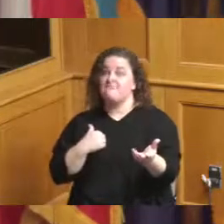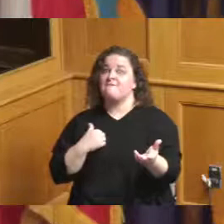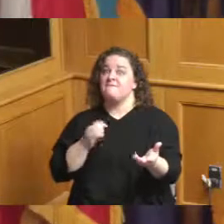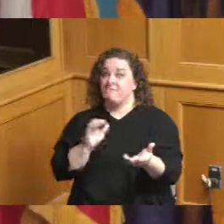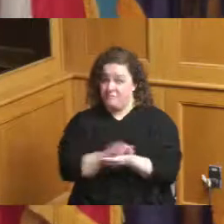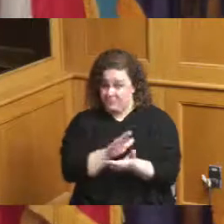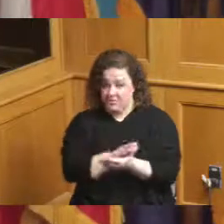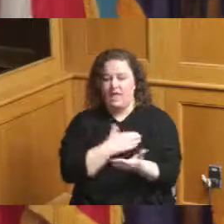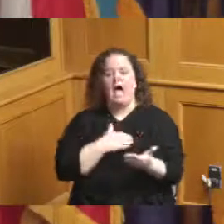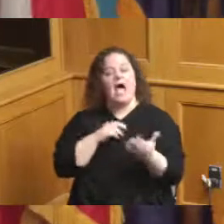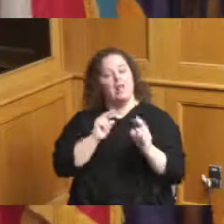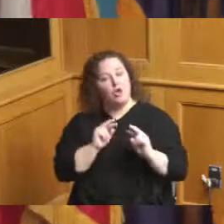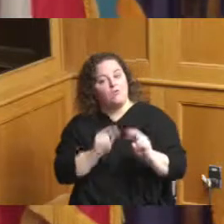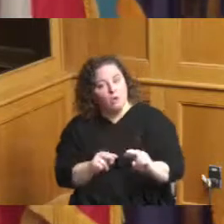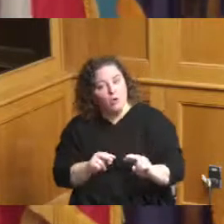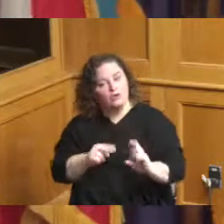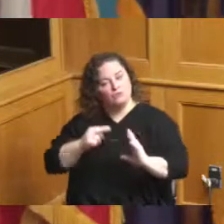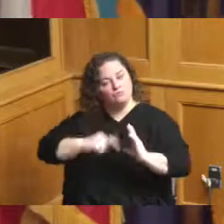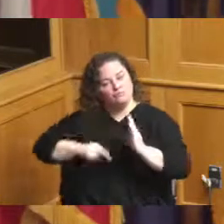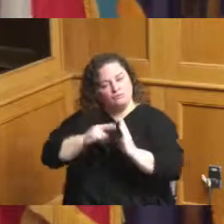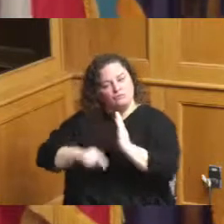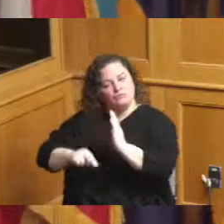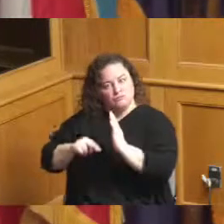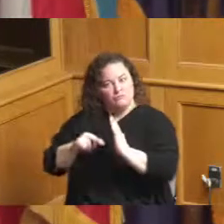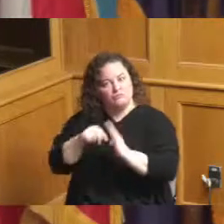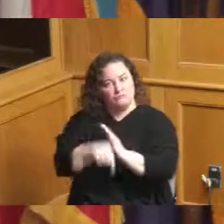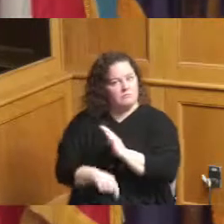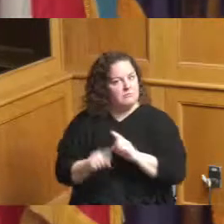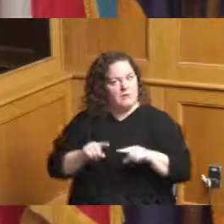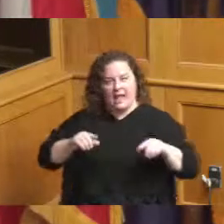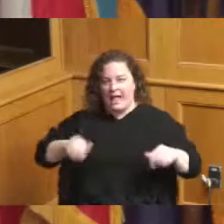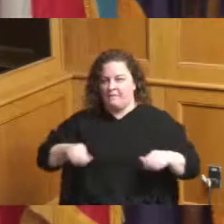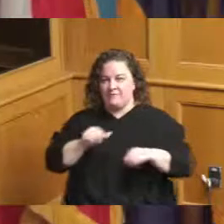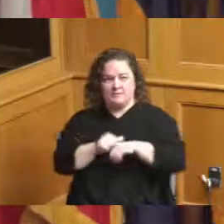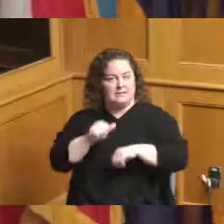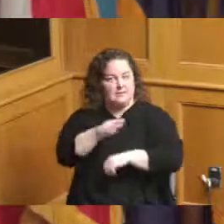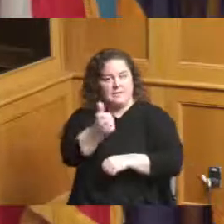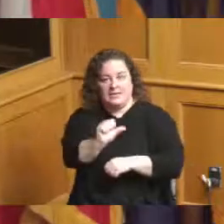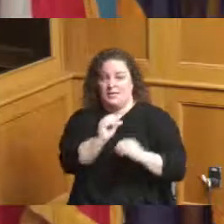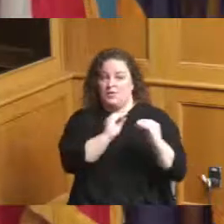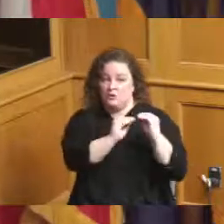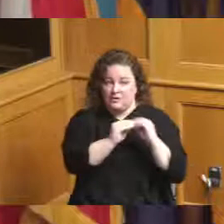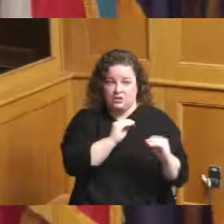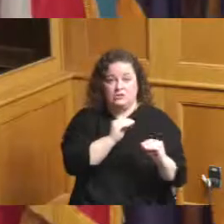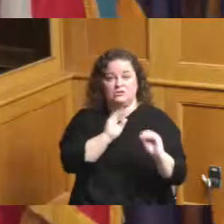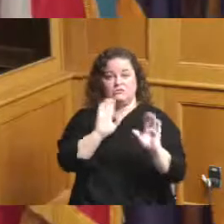going through it but I have not submitted any revisions or corrections at this time so this is